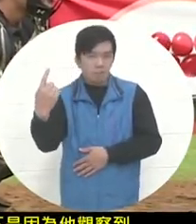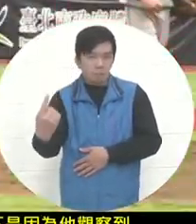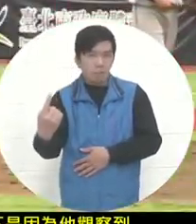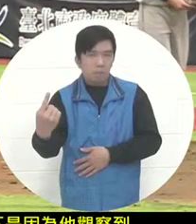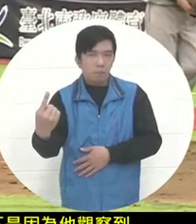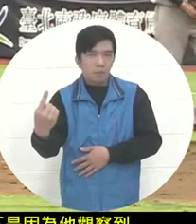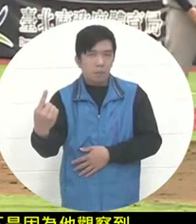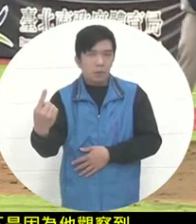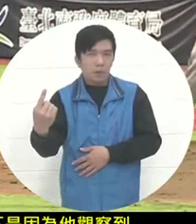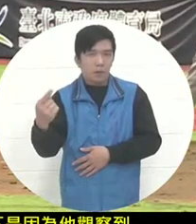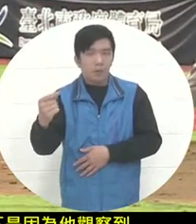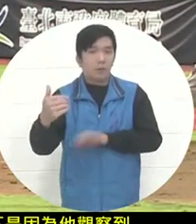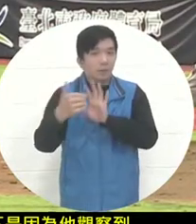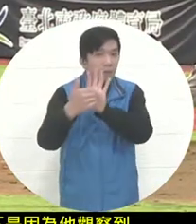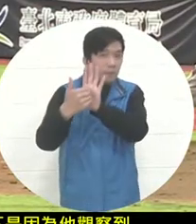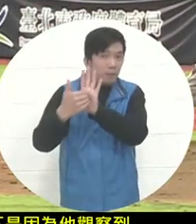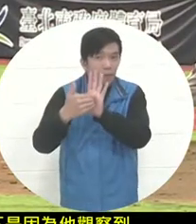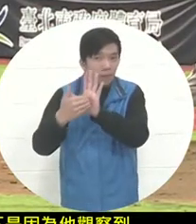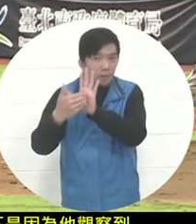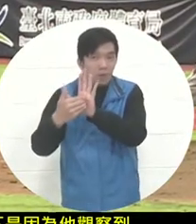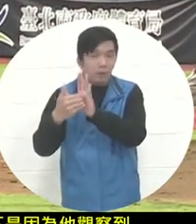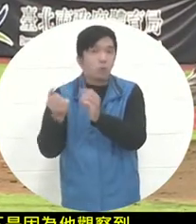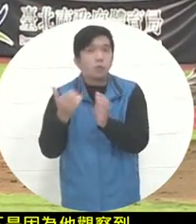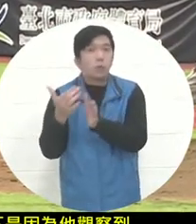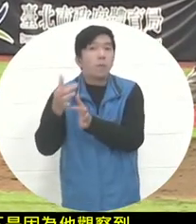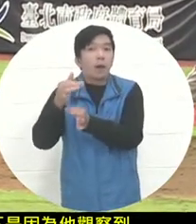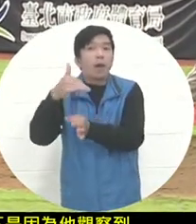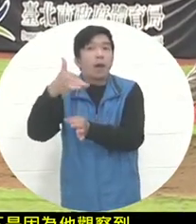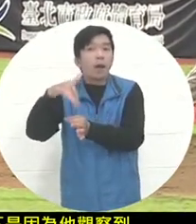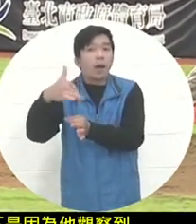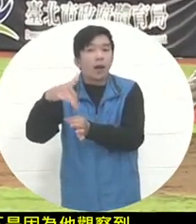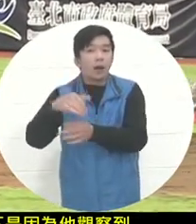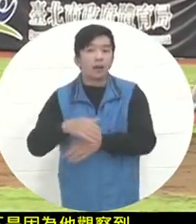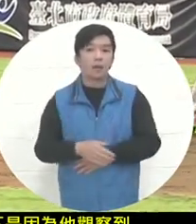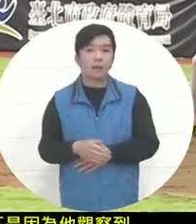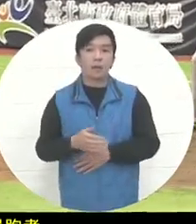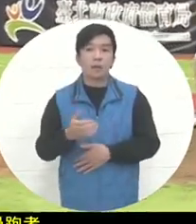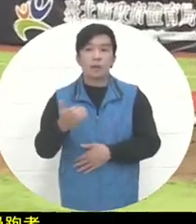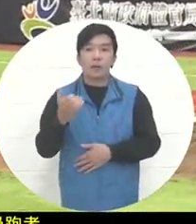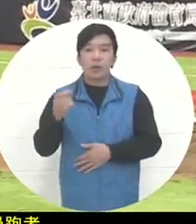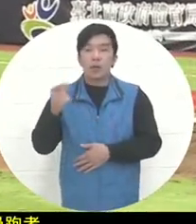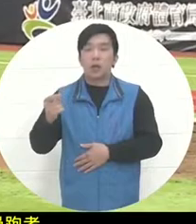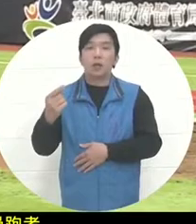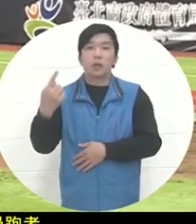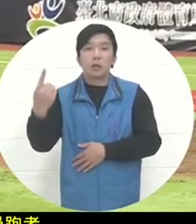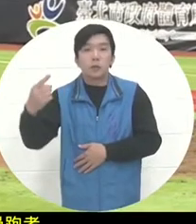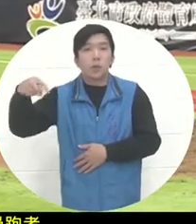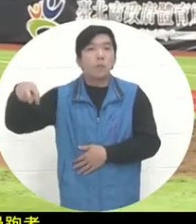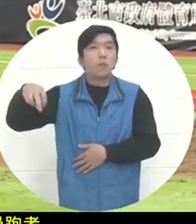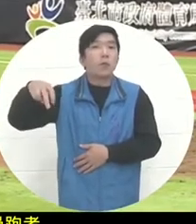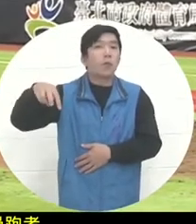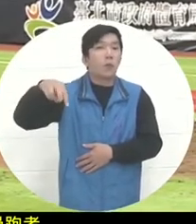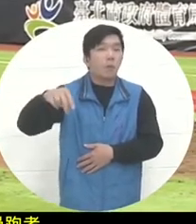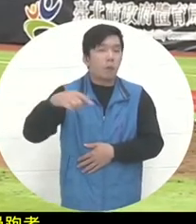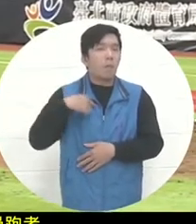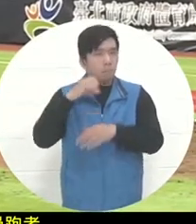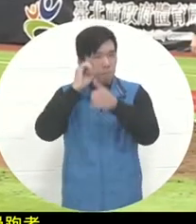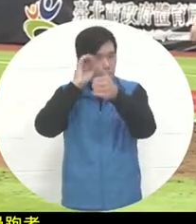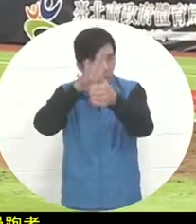The baseman did not hold on the first base bag, so the false run the first base runner just went out was quite long. He asked for this timeout to remind him again. After that,